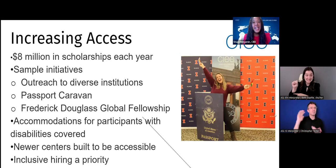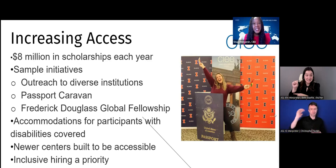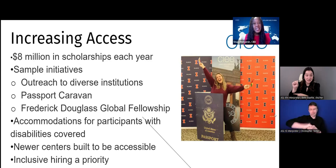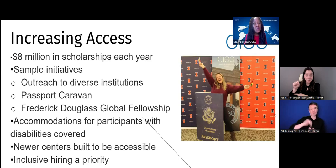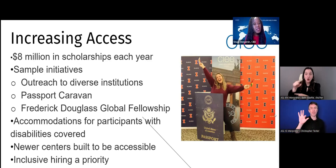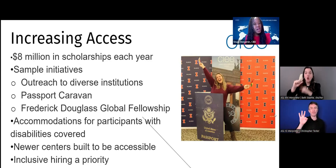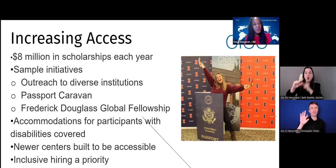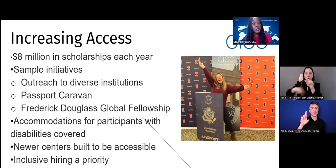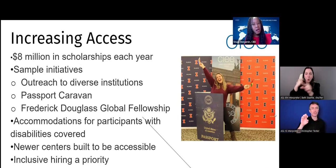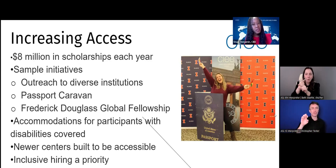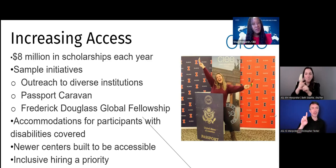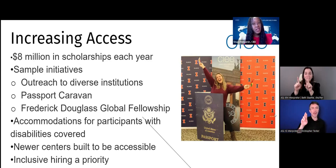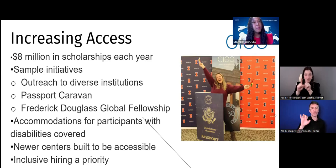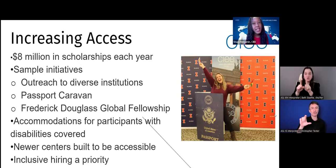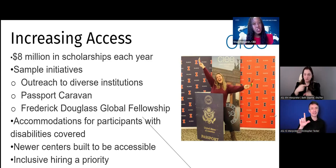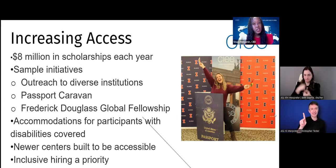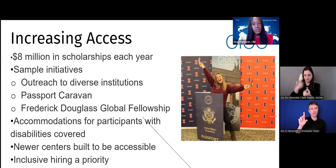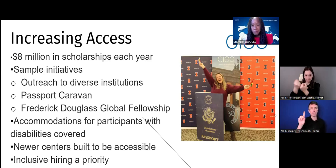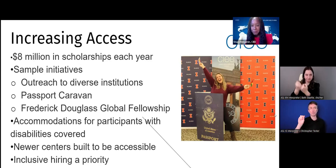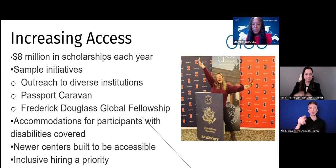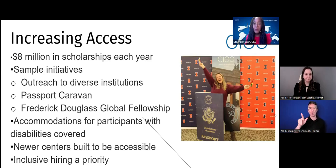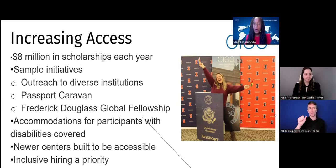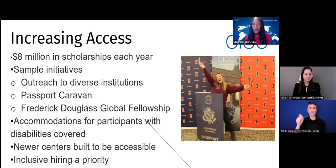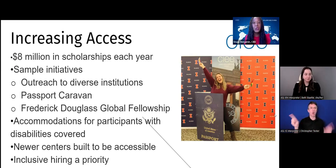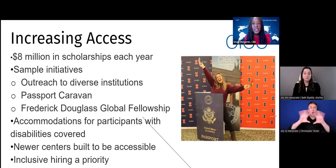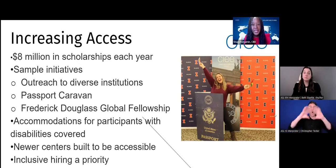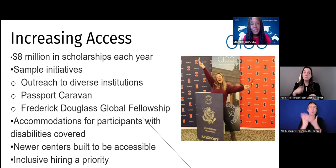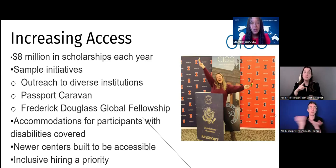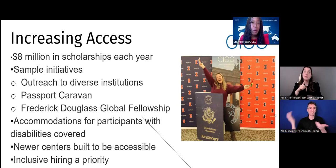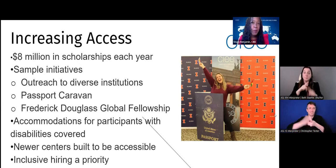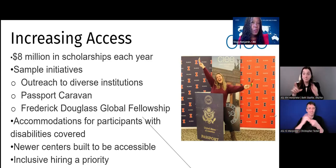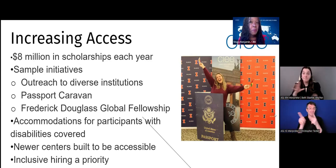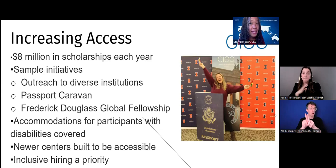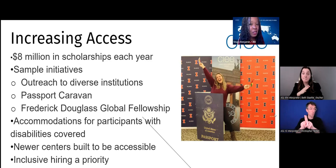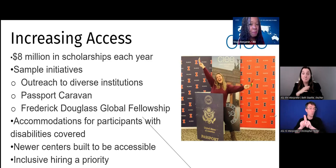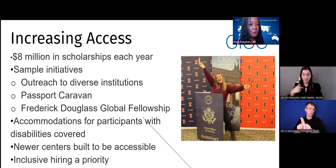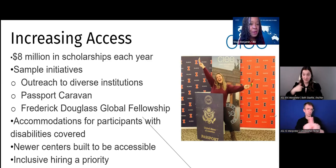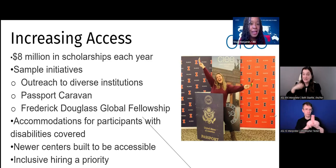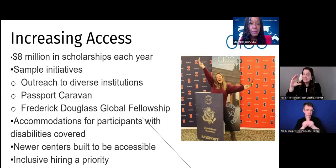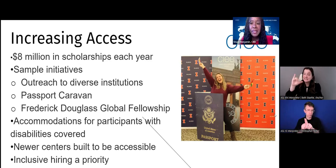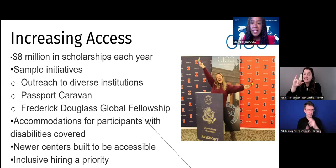CIEE will cover the cost of accommodations for those who need it, who are participating in our programs.